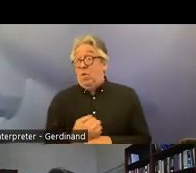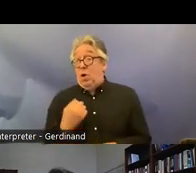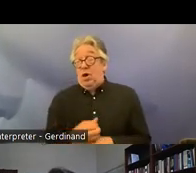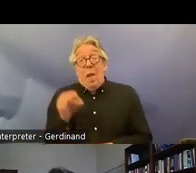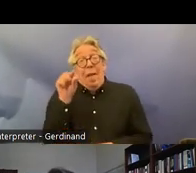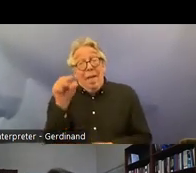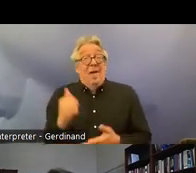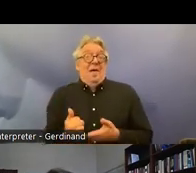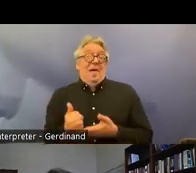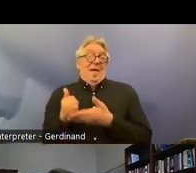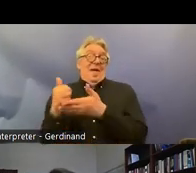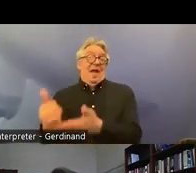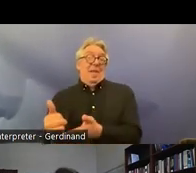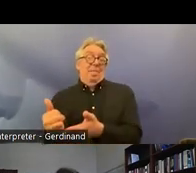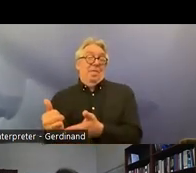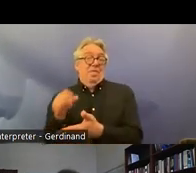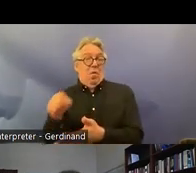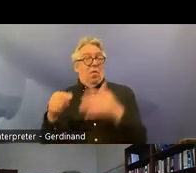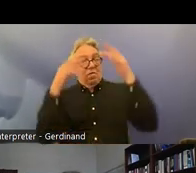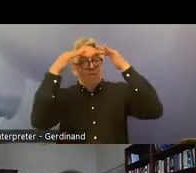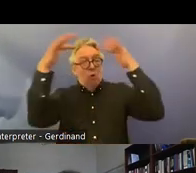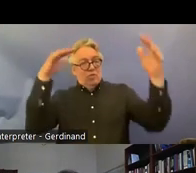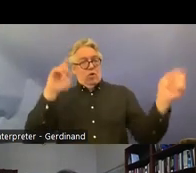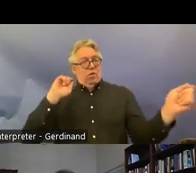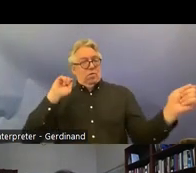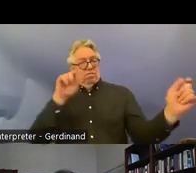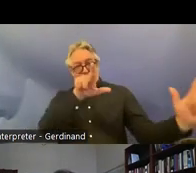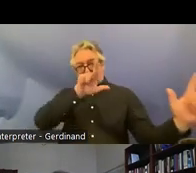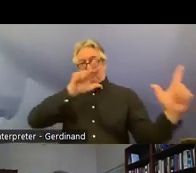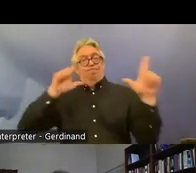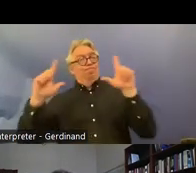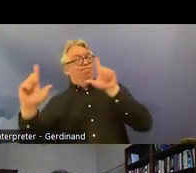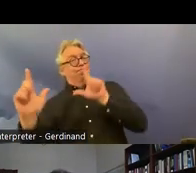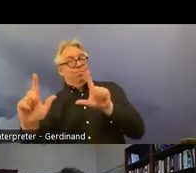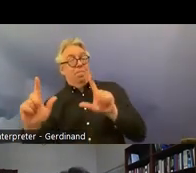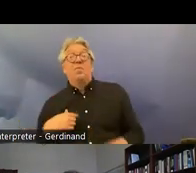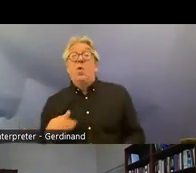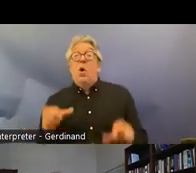ongoing paradigm shift and that um our assessments and the process